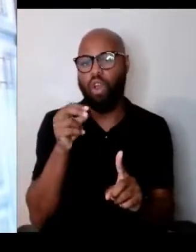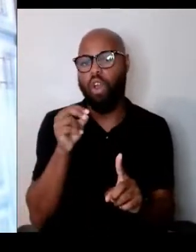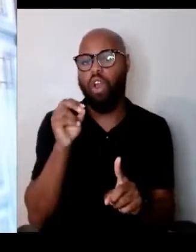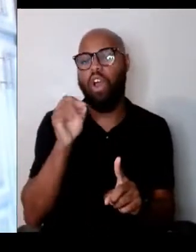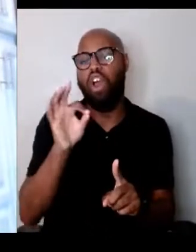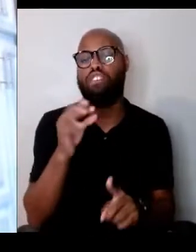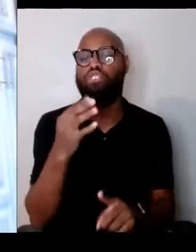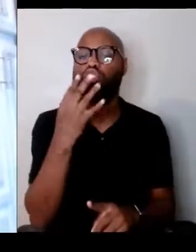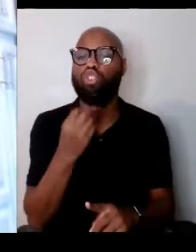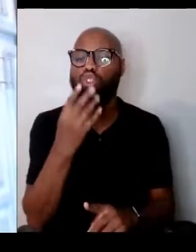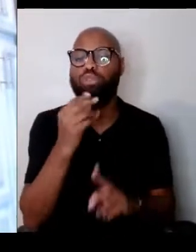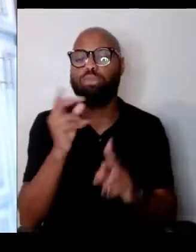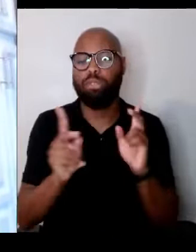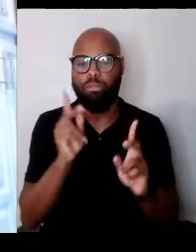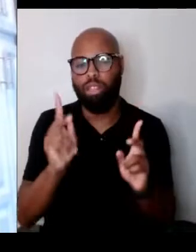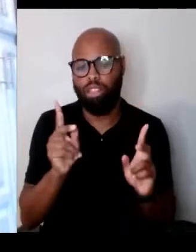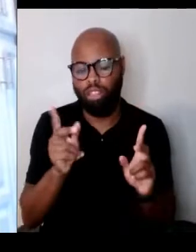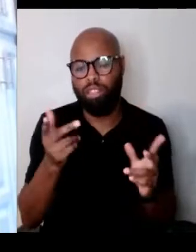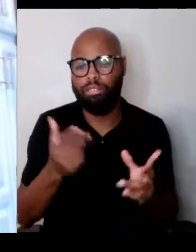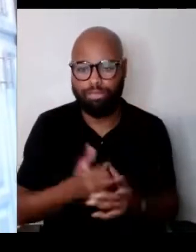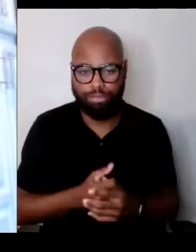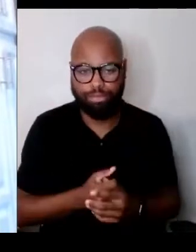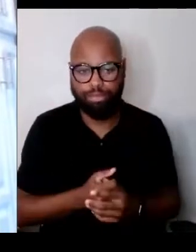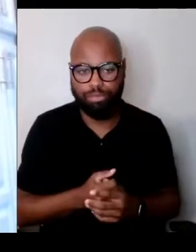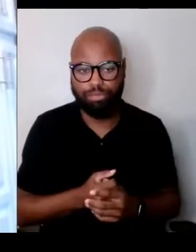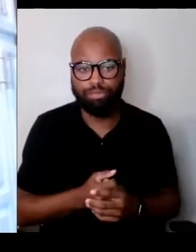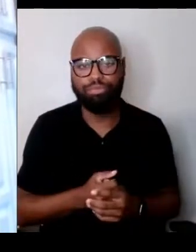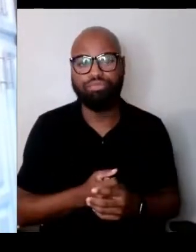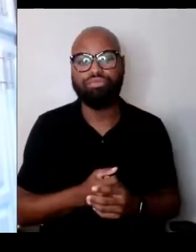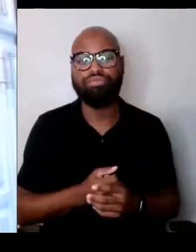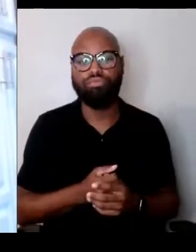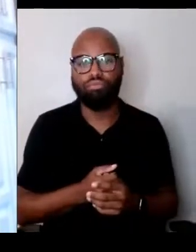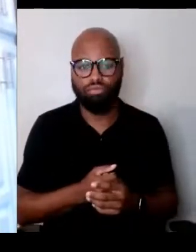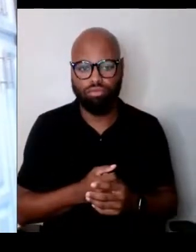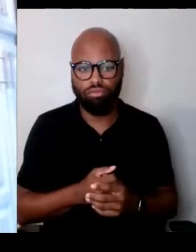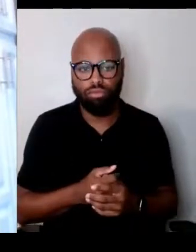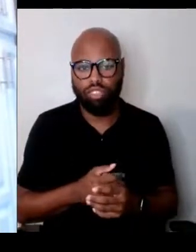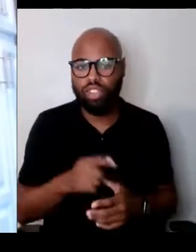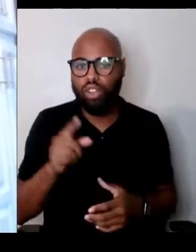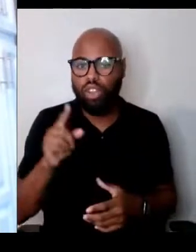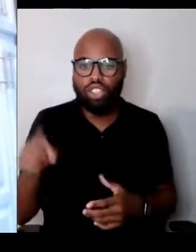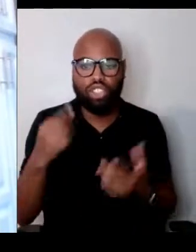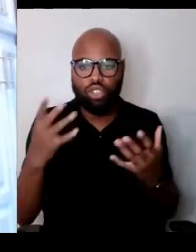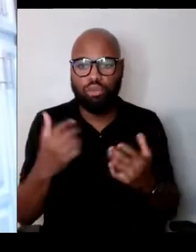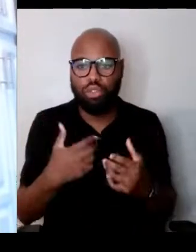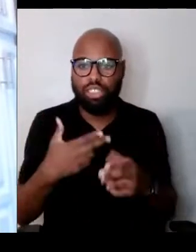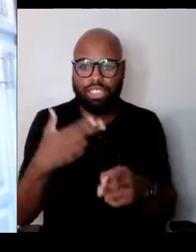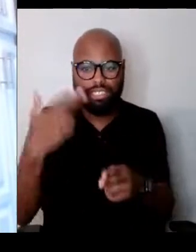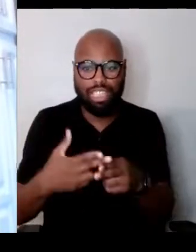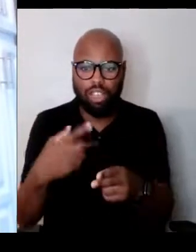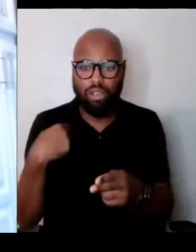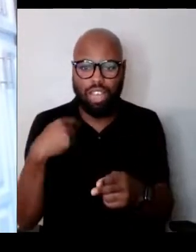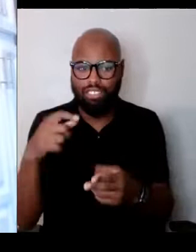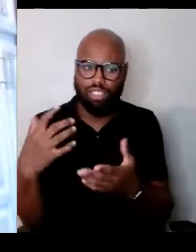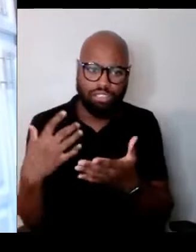So I would just like to say that we need to capitalize on the fact that we do have history